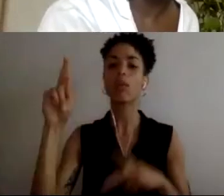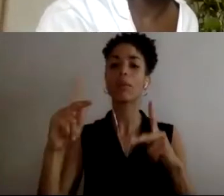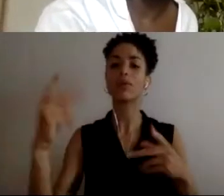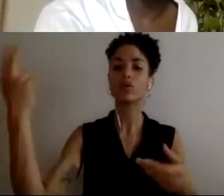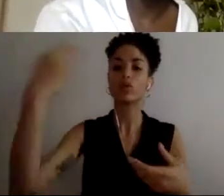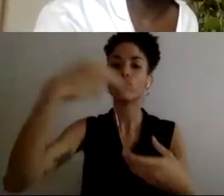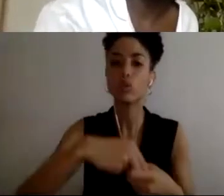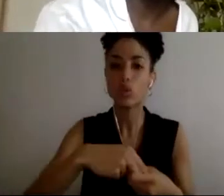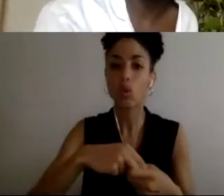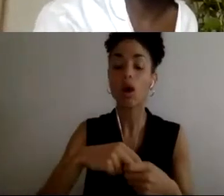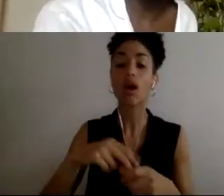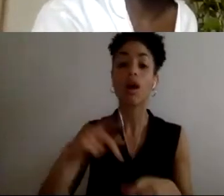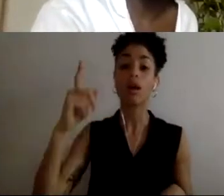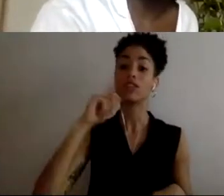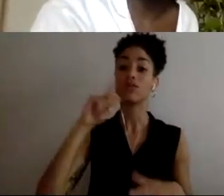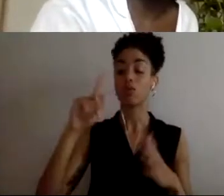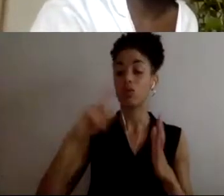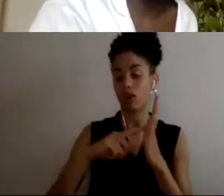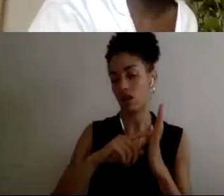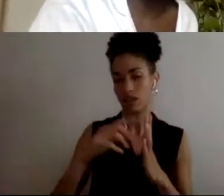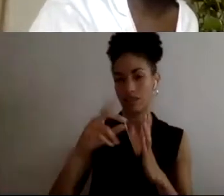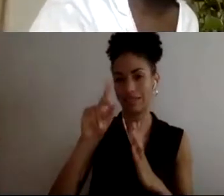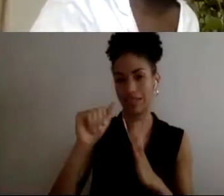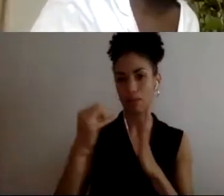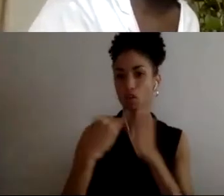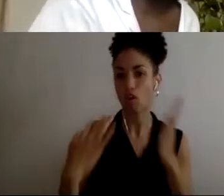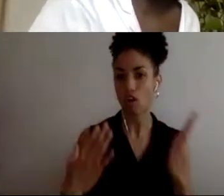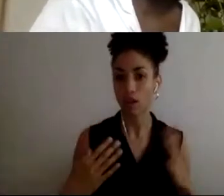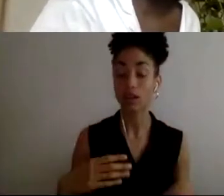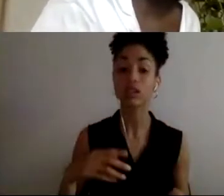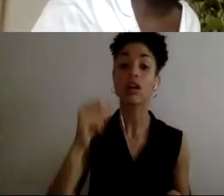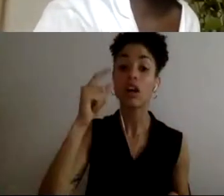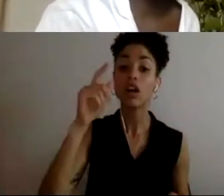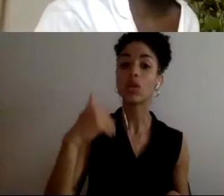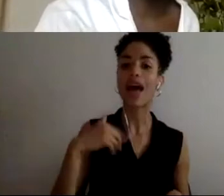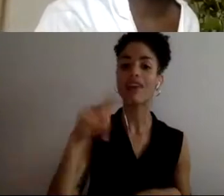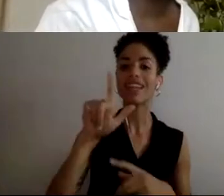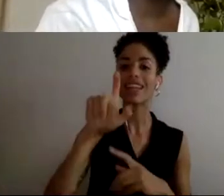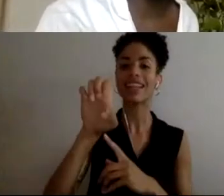disabled artists. You have lead, but that's not focused on artistry.